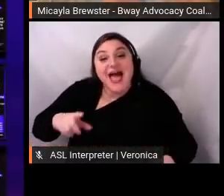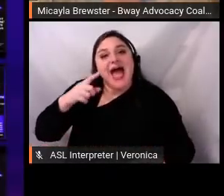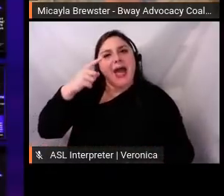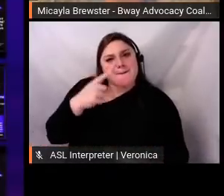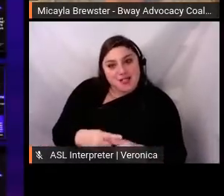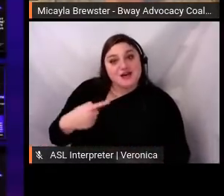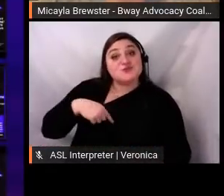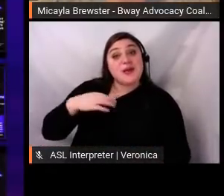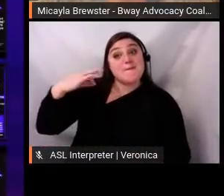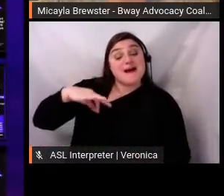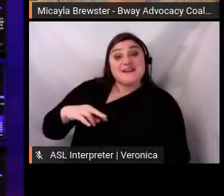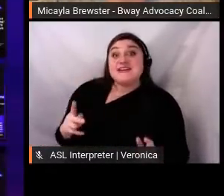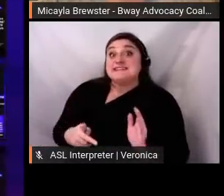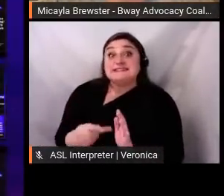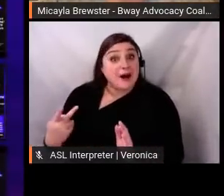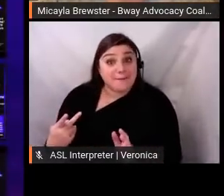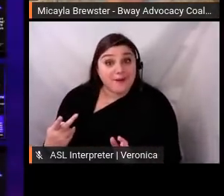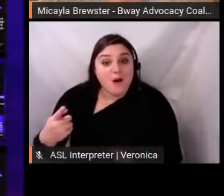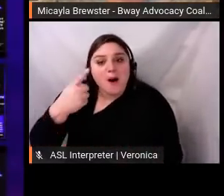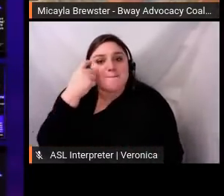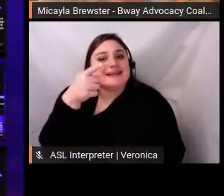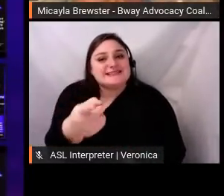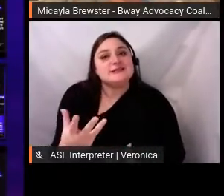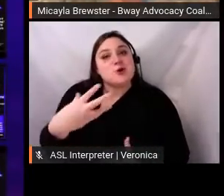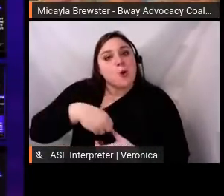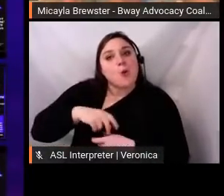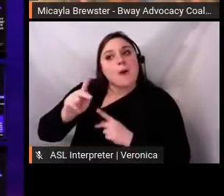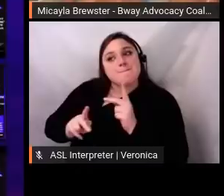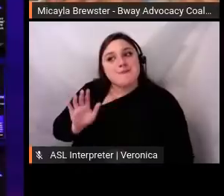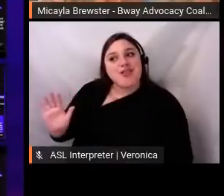most with them from our event. And, you know, we had tangible proof